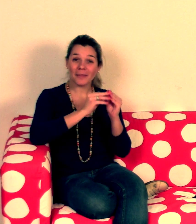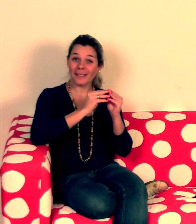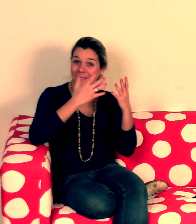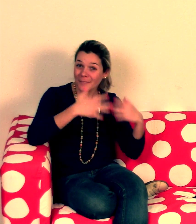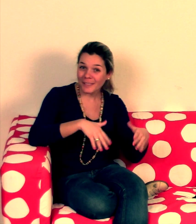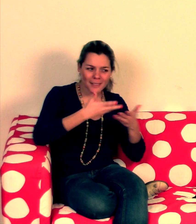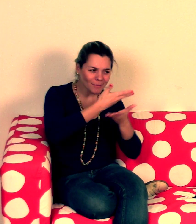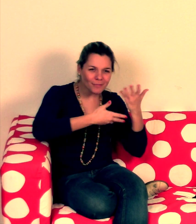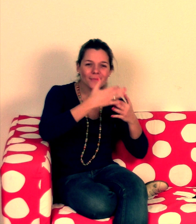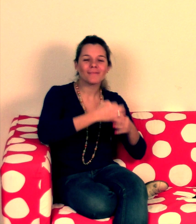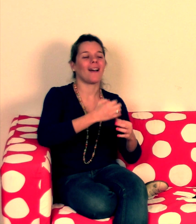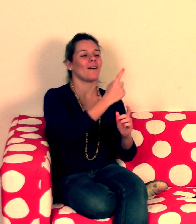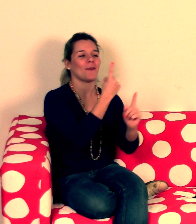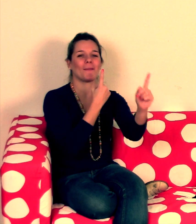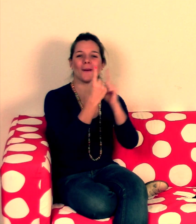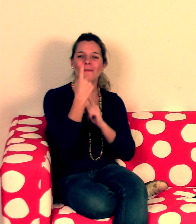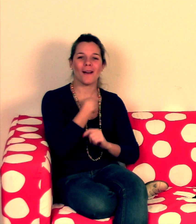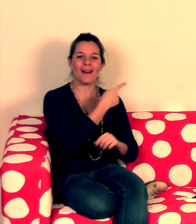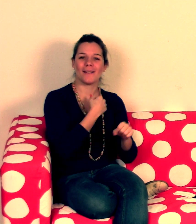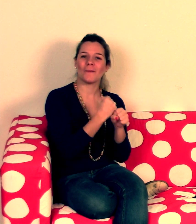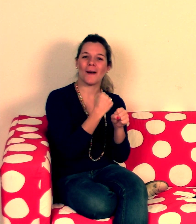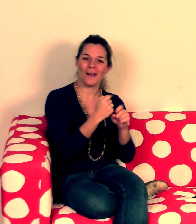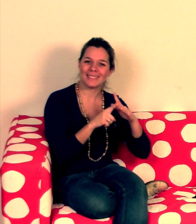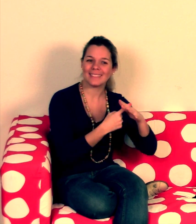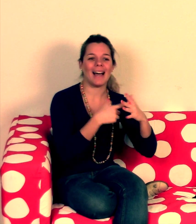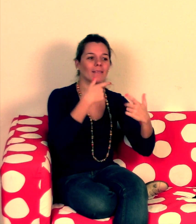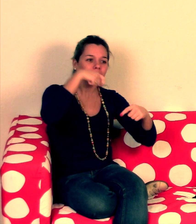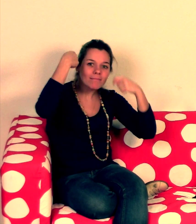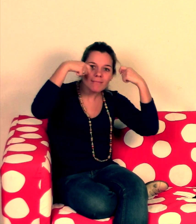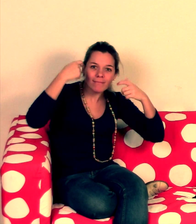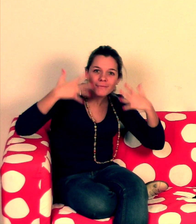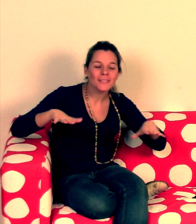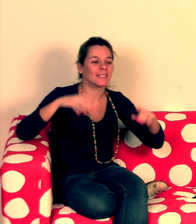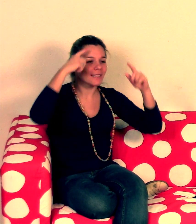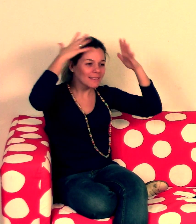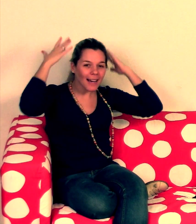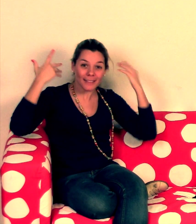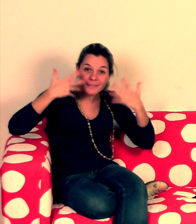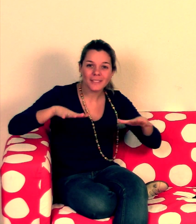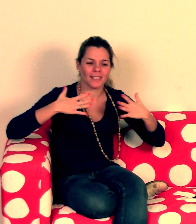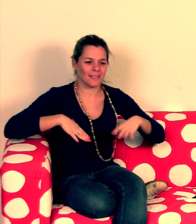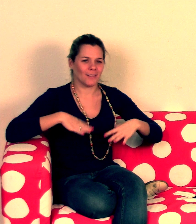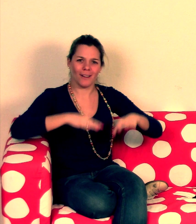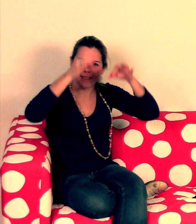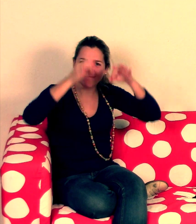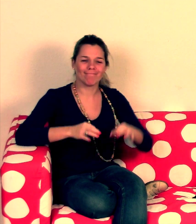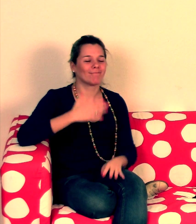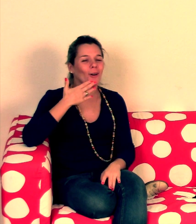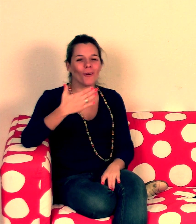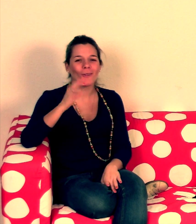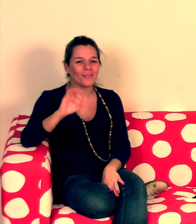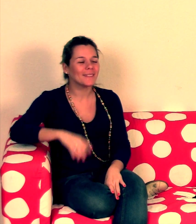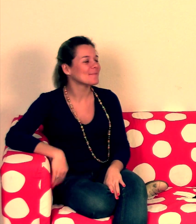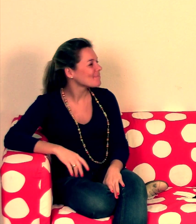Once the initial meeting was completed, we worked on everyone one by one with their hair and make-up.